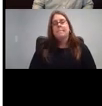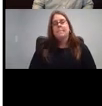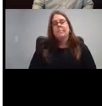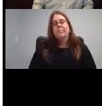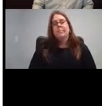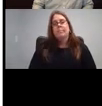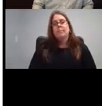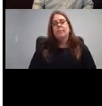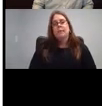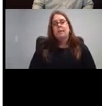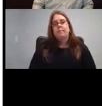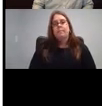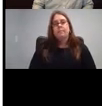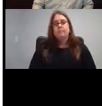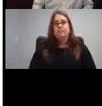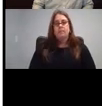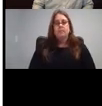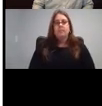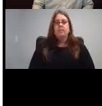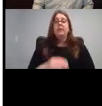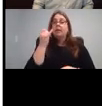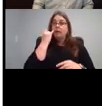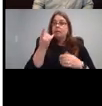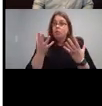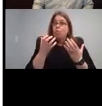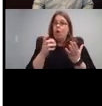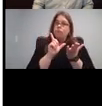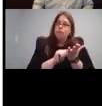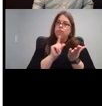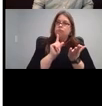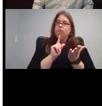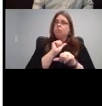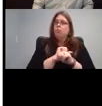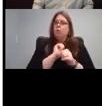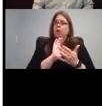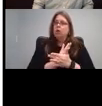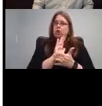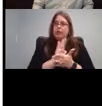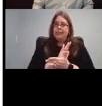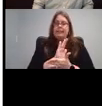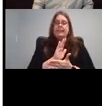If you want worksheet, something on paper Heather's speech therapy is